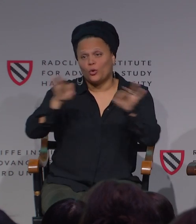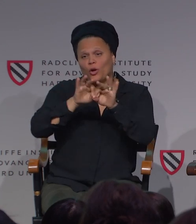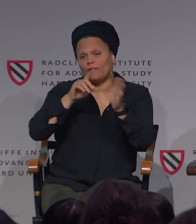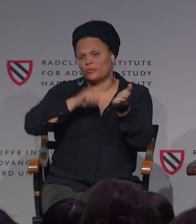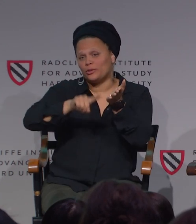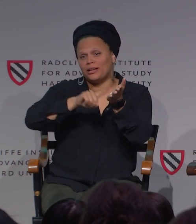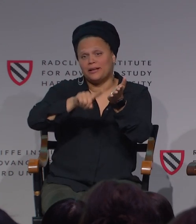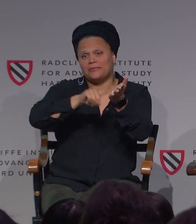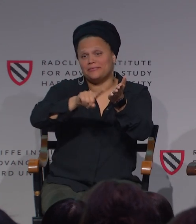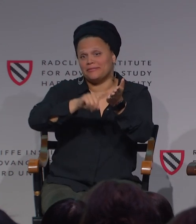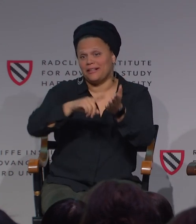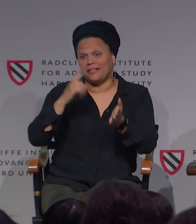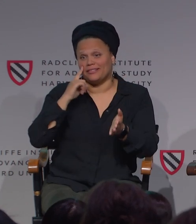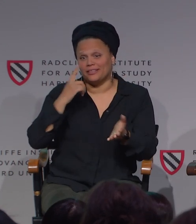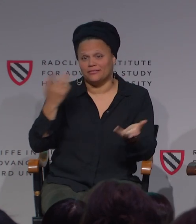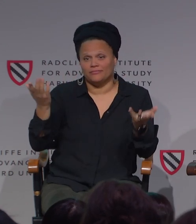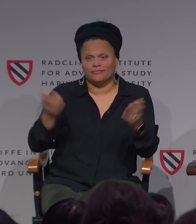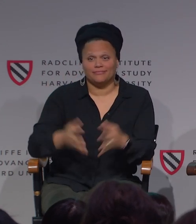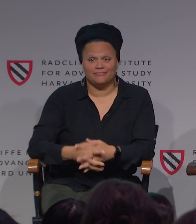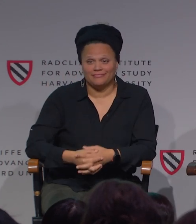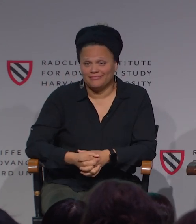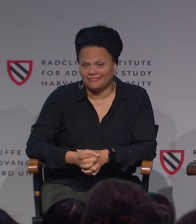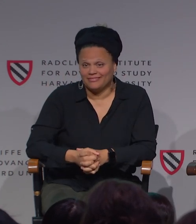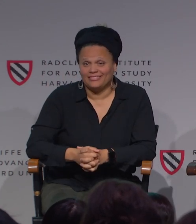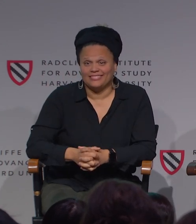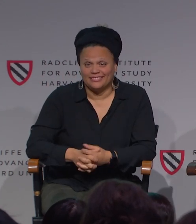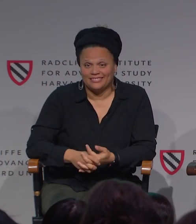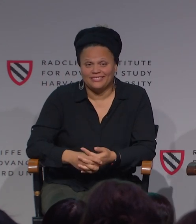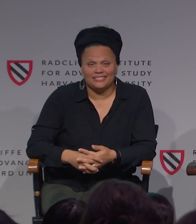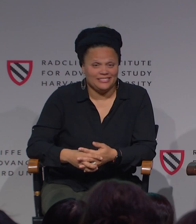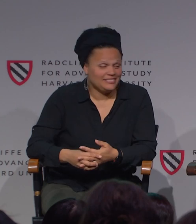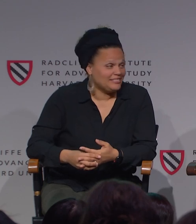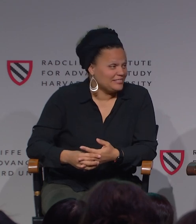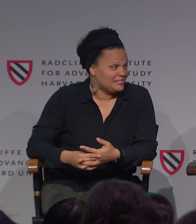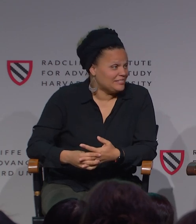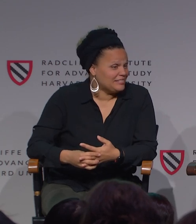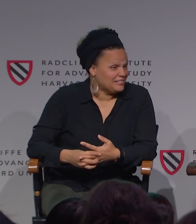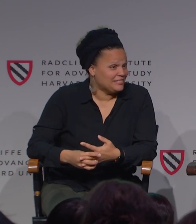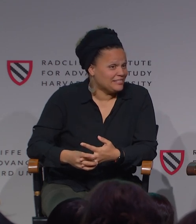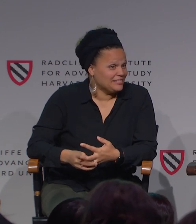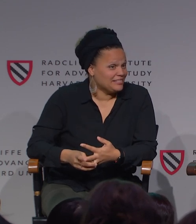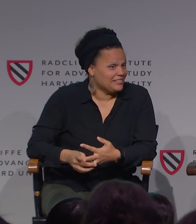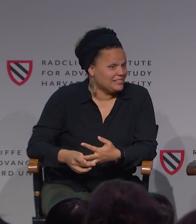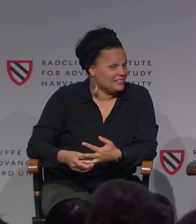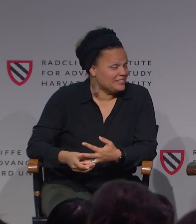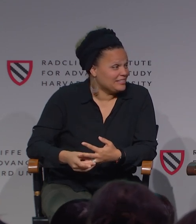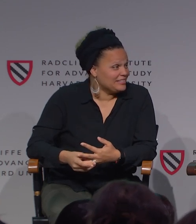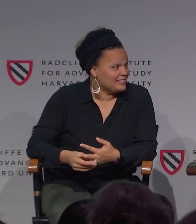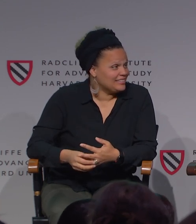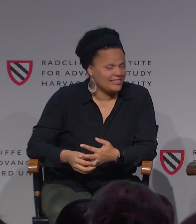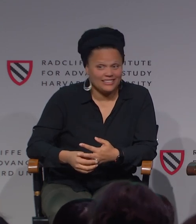Would that make them less sexist? I don't know. That could be a great research topic though. I can add, just from a developmental psychology